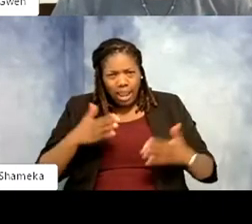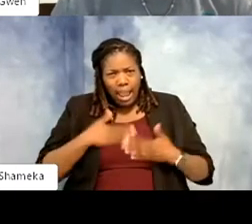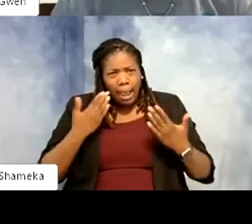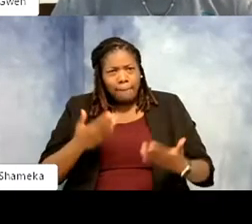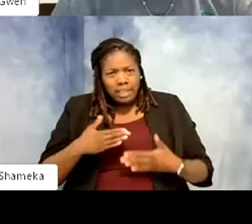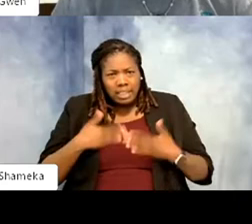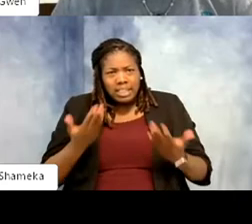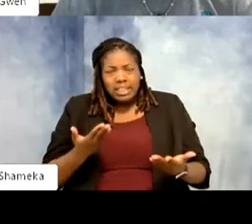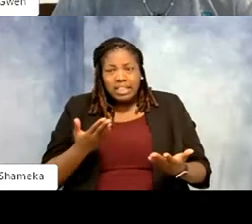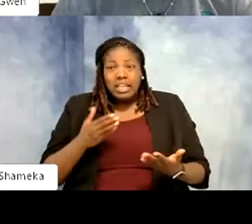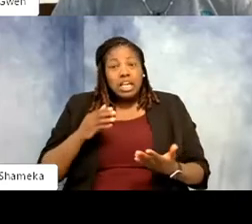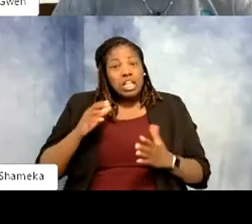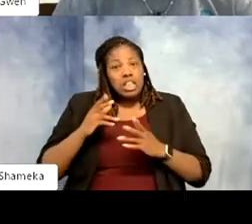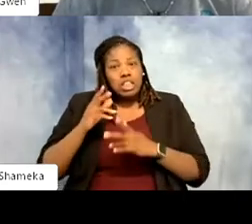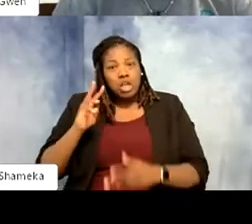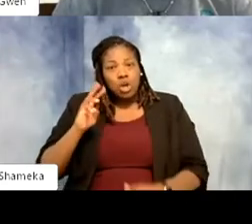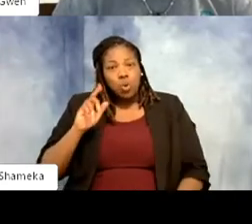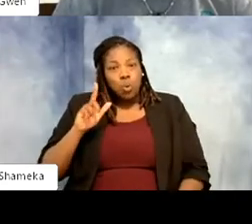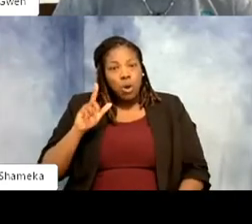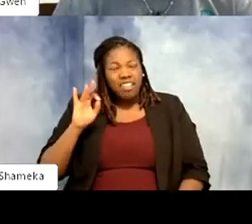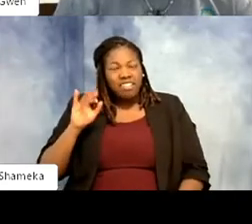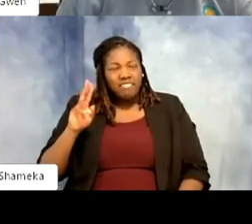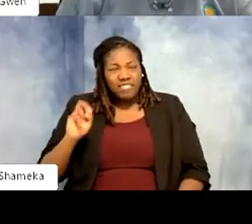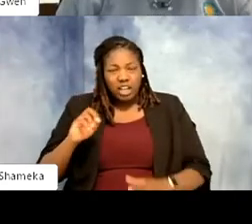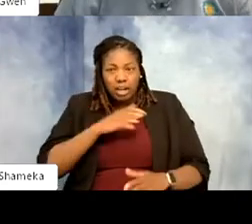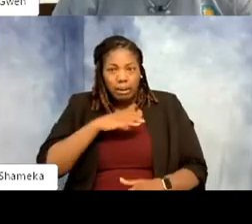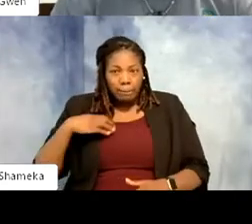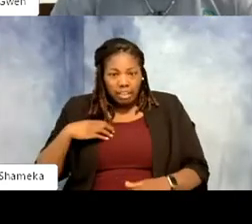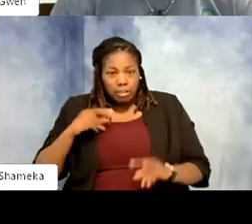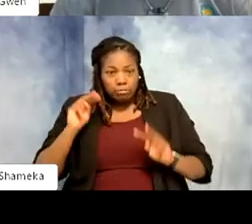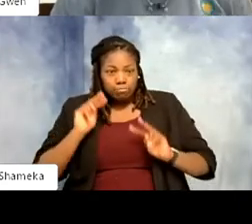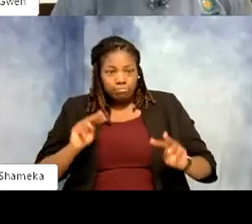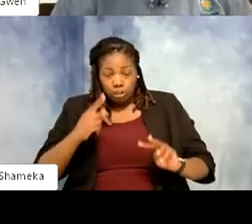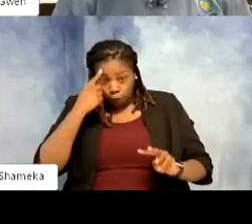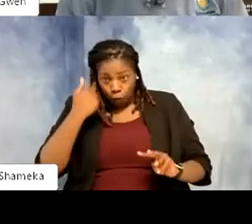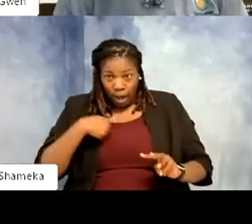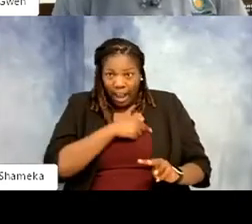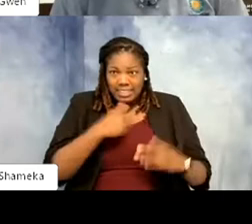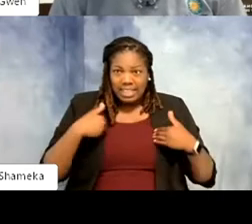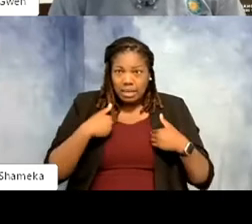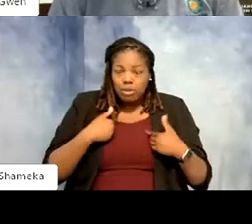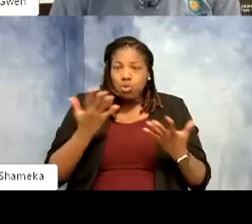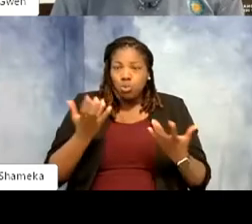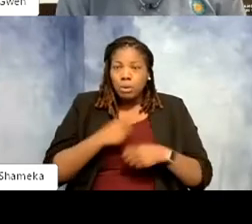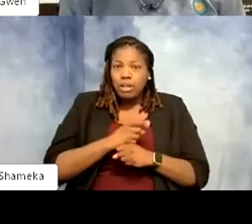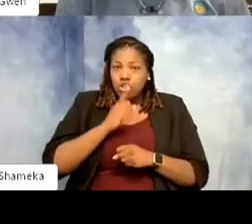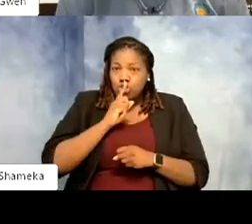the welfare committee looks out for us and the animals. We don't know at all so you have to have somebody to make sure that those animals that all their needs are met